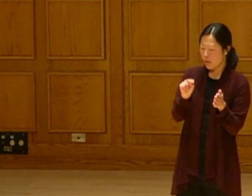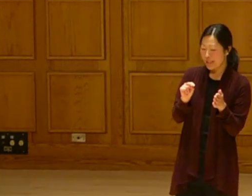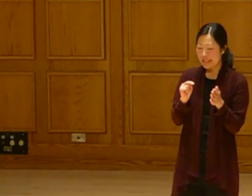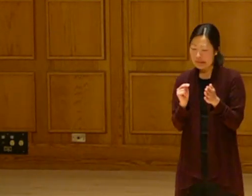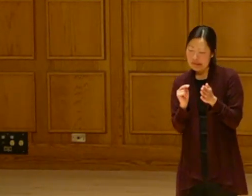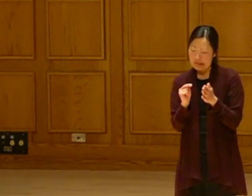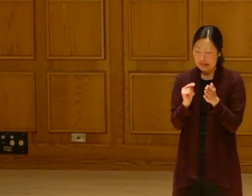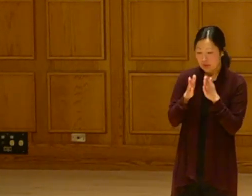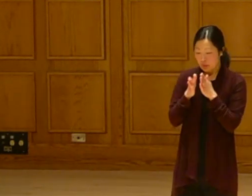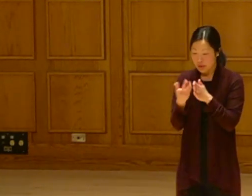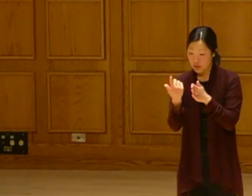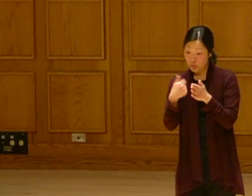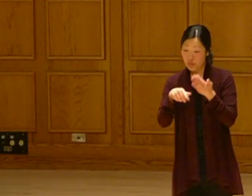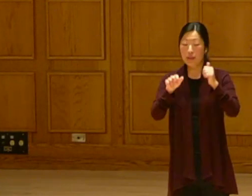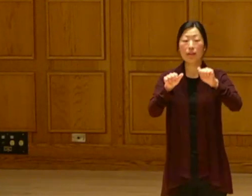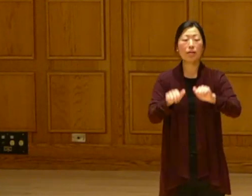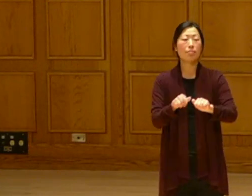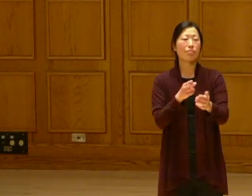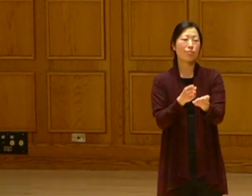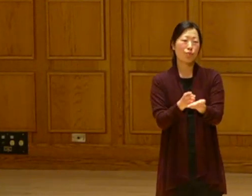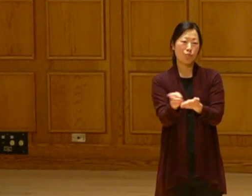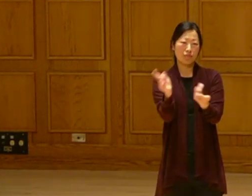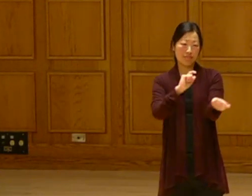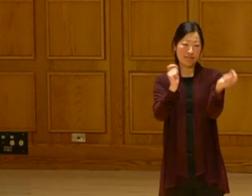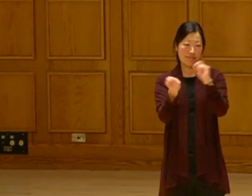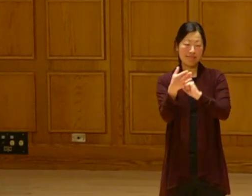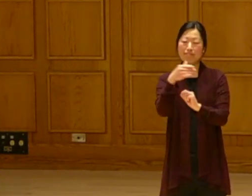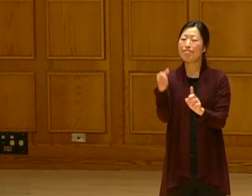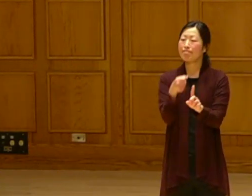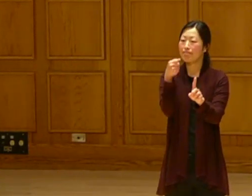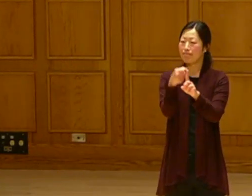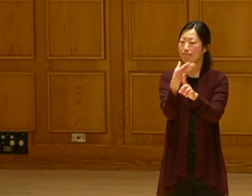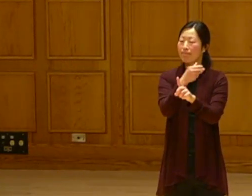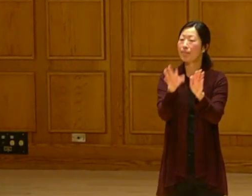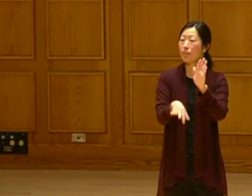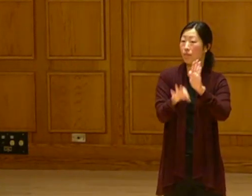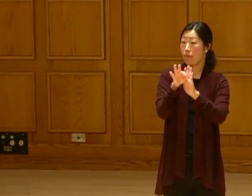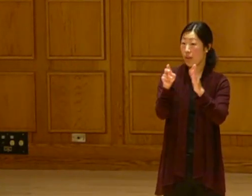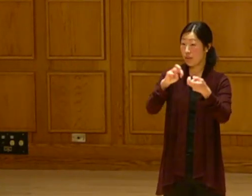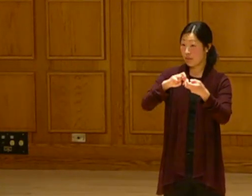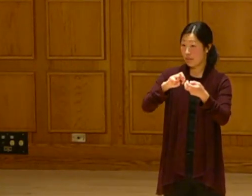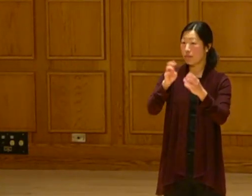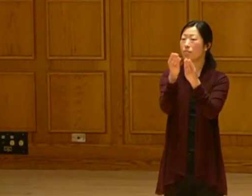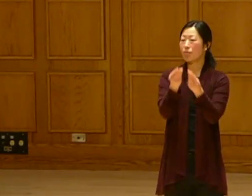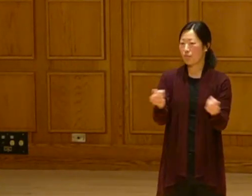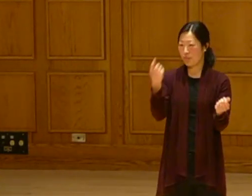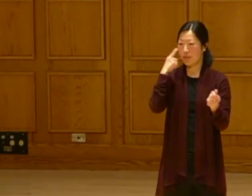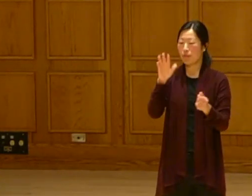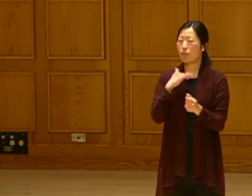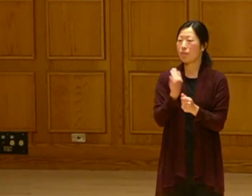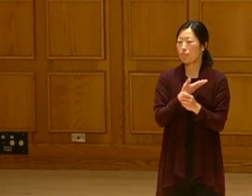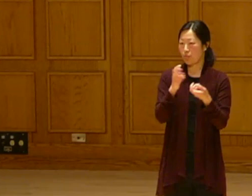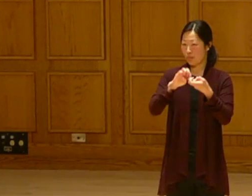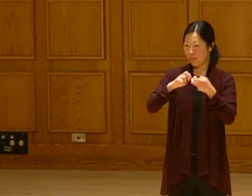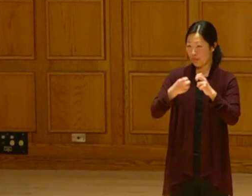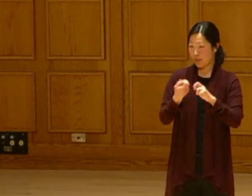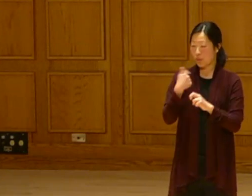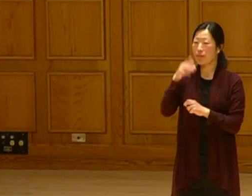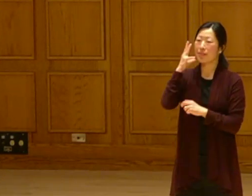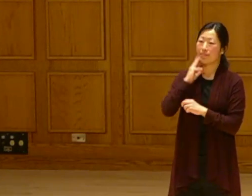We have our own way and method on if you can truly make a change and help to find solutions for the problem that we're in.